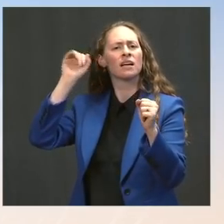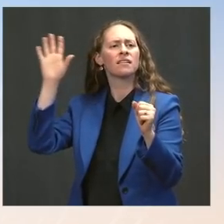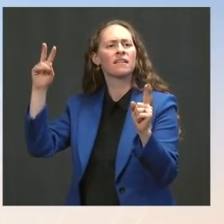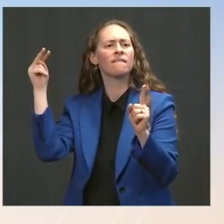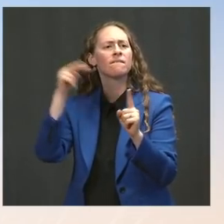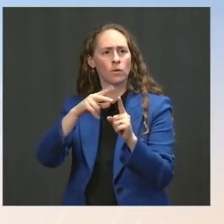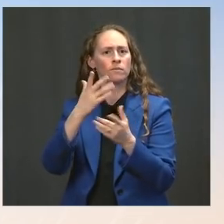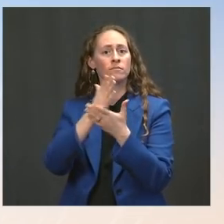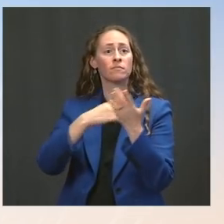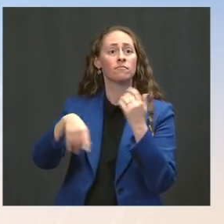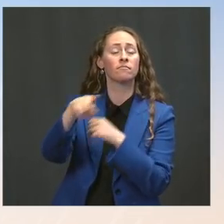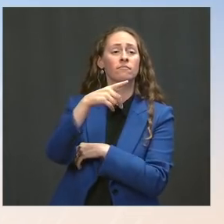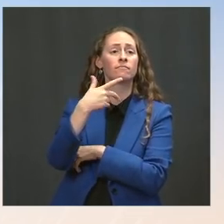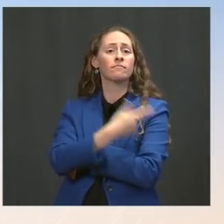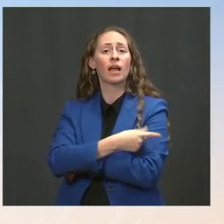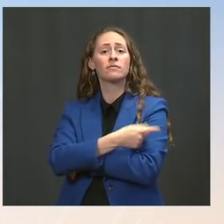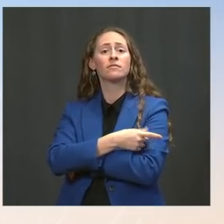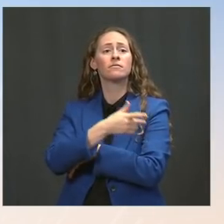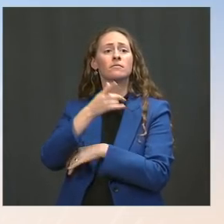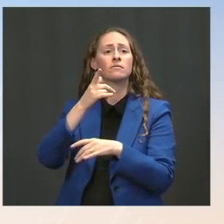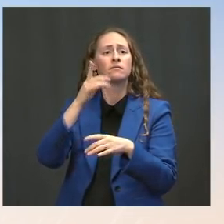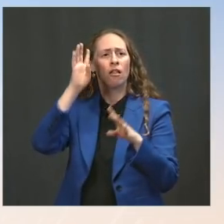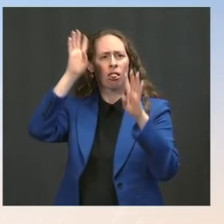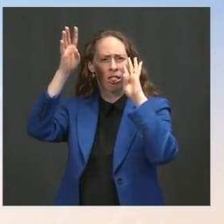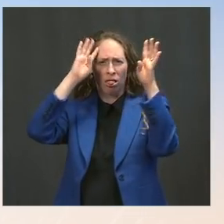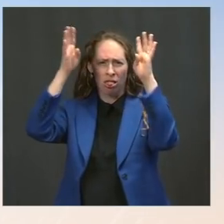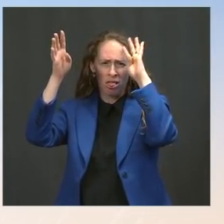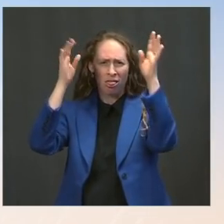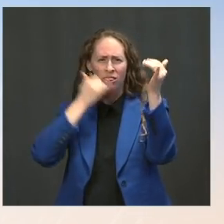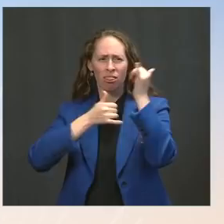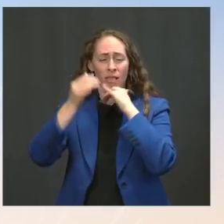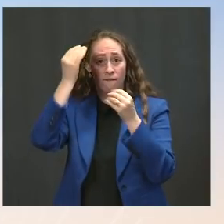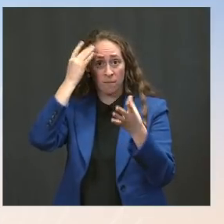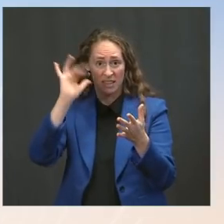is there any indication that there are mal-actors